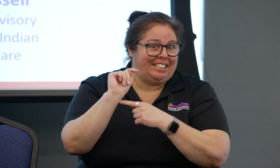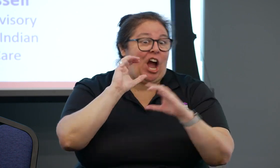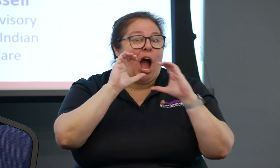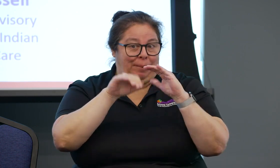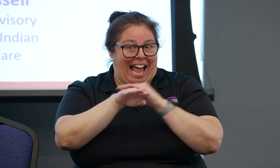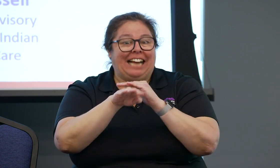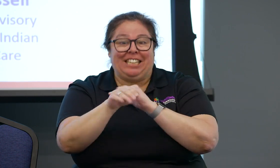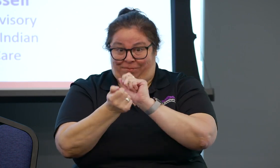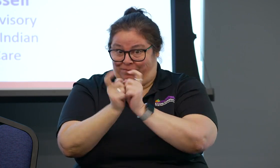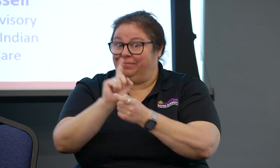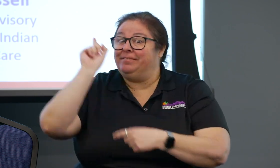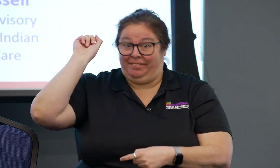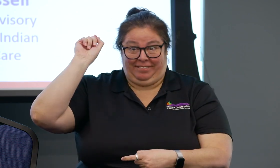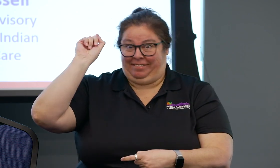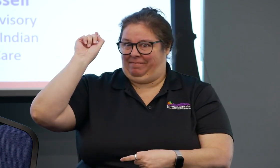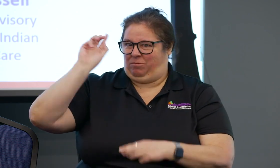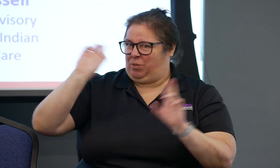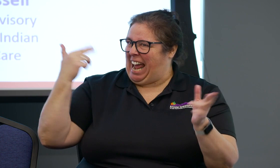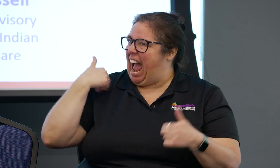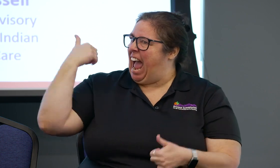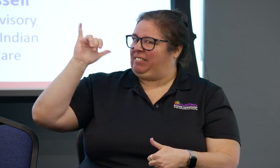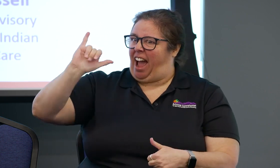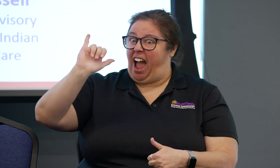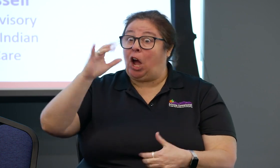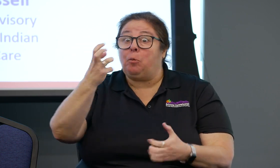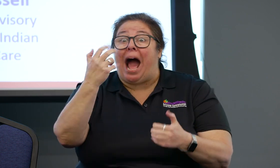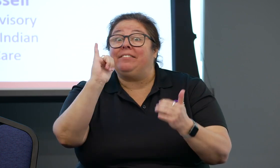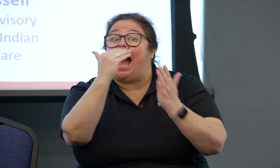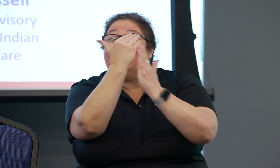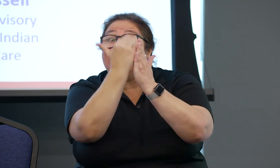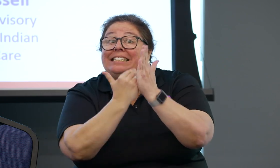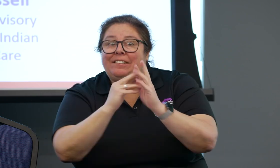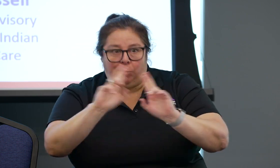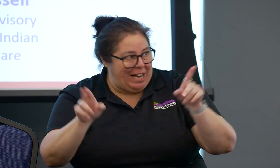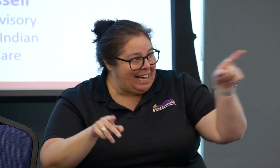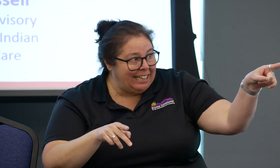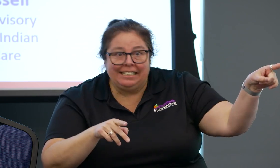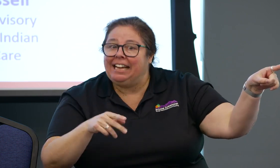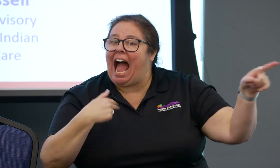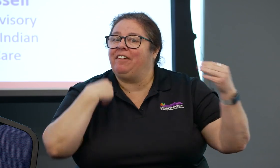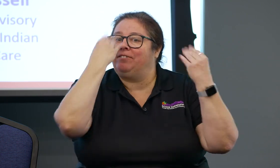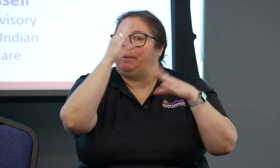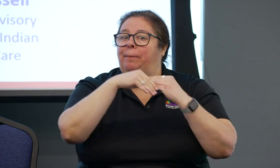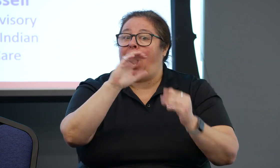There's also lots of other different accommodations that people don't know about, like CART that we have here.